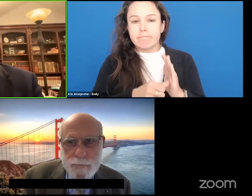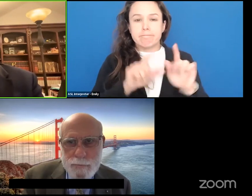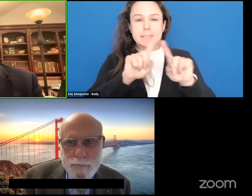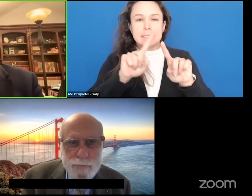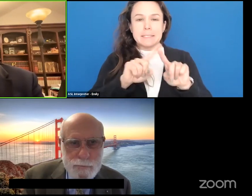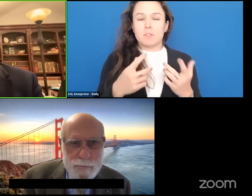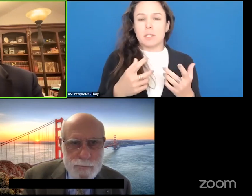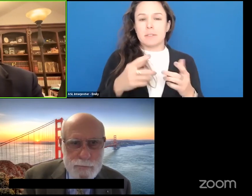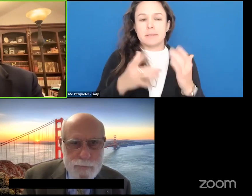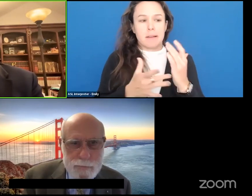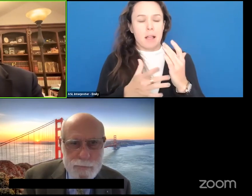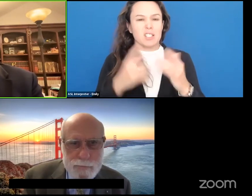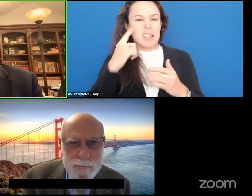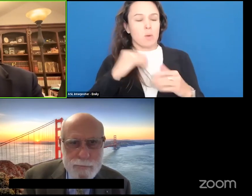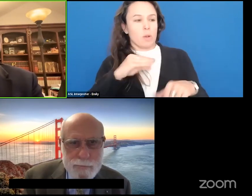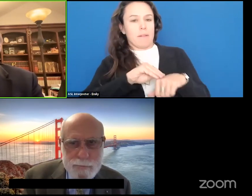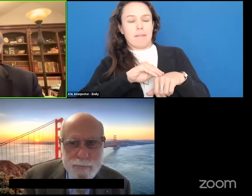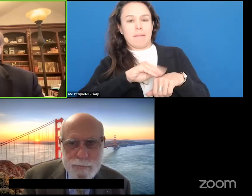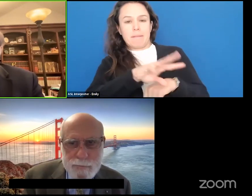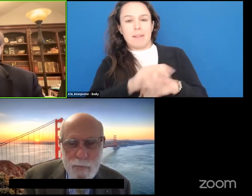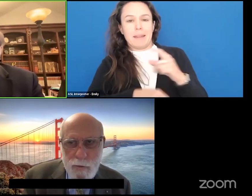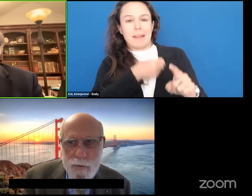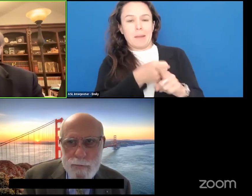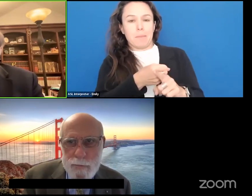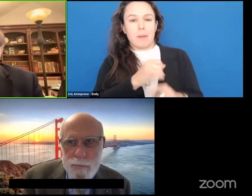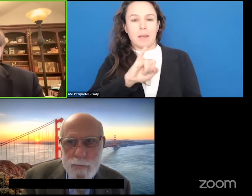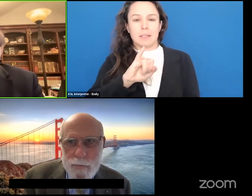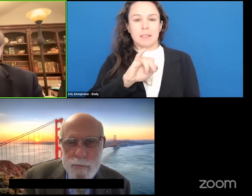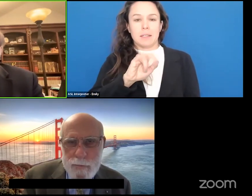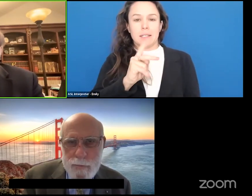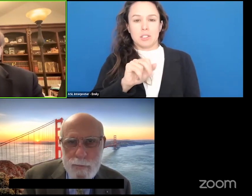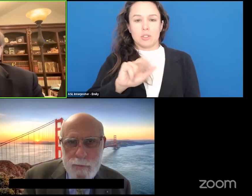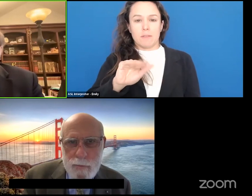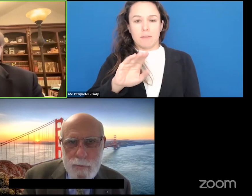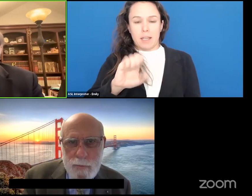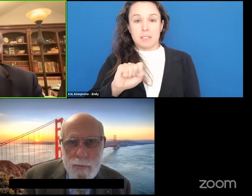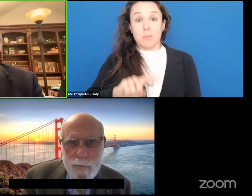to impact interfaces but they're not the only ones that are going to impact interfaces and